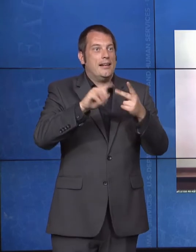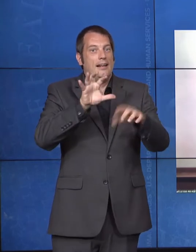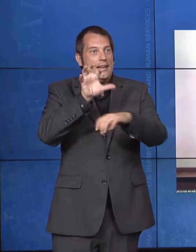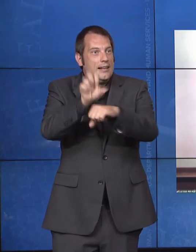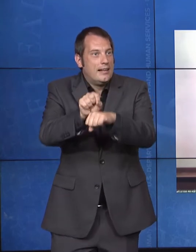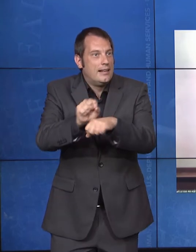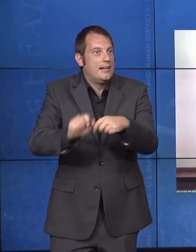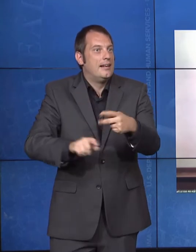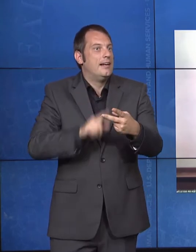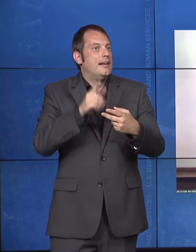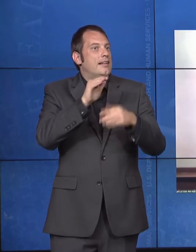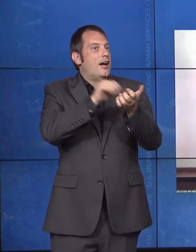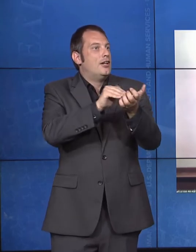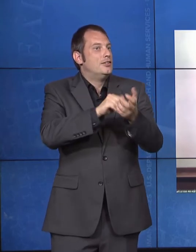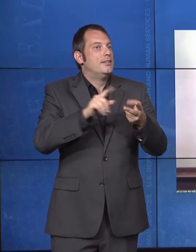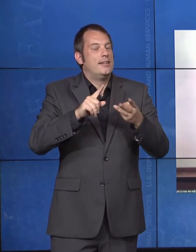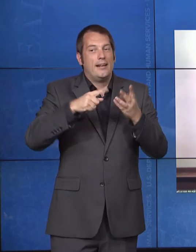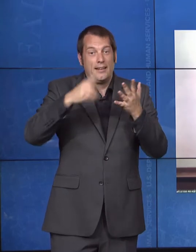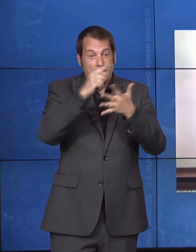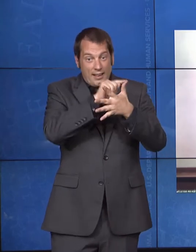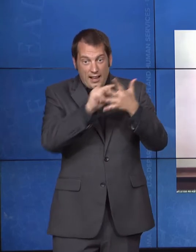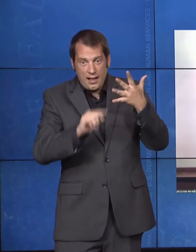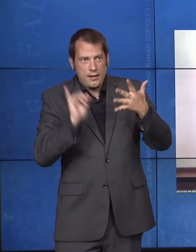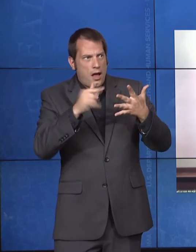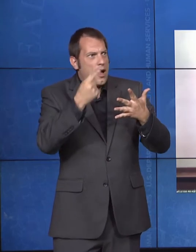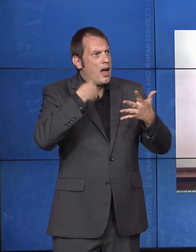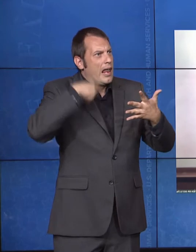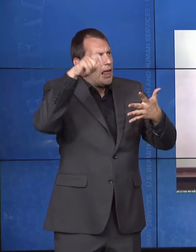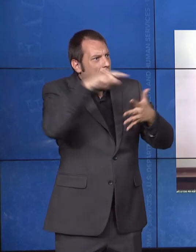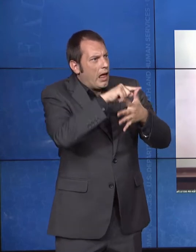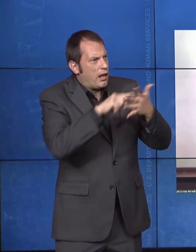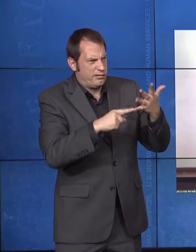of life continue to threaten the lives of people with disabilities with life-saving